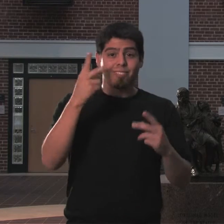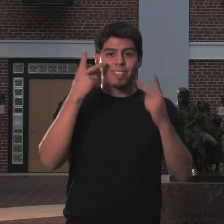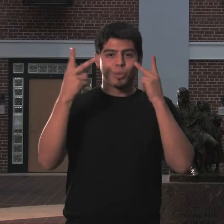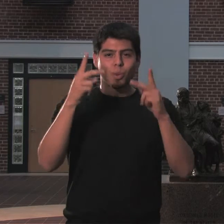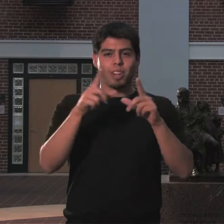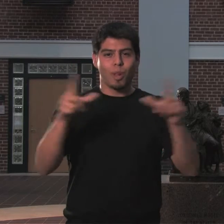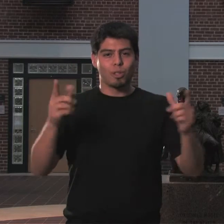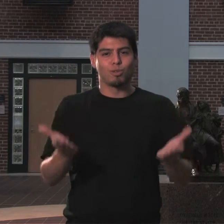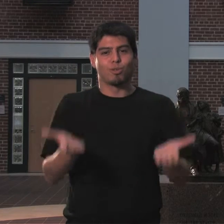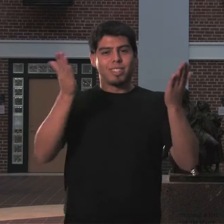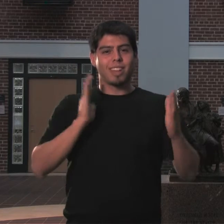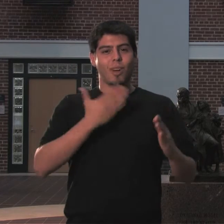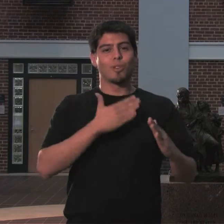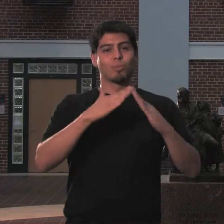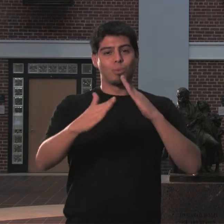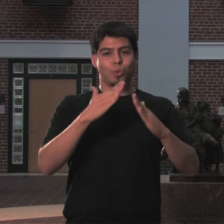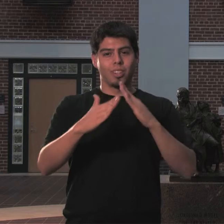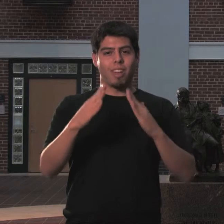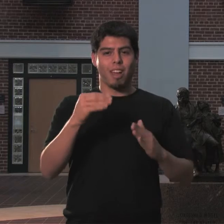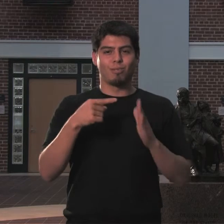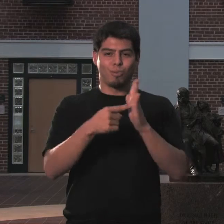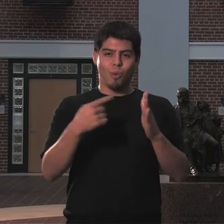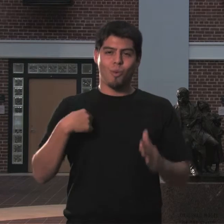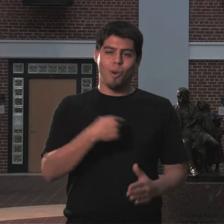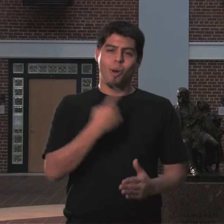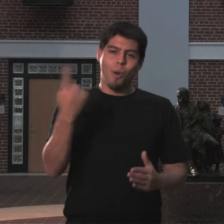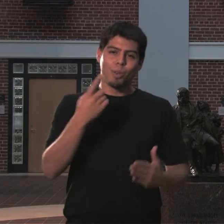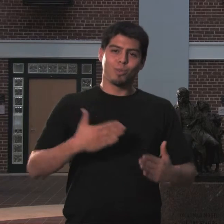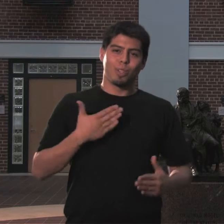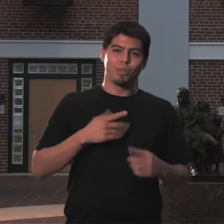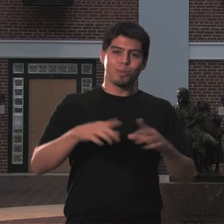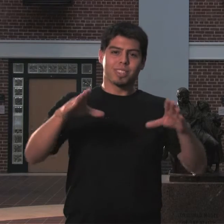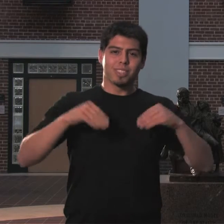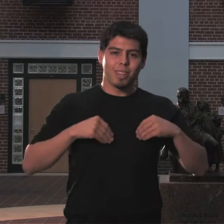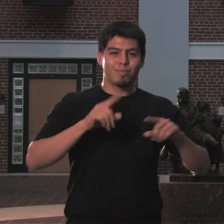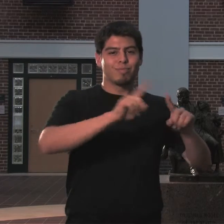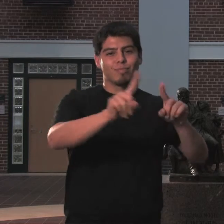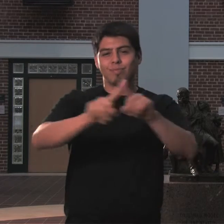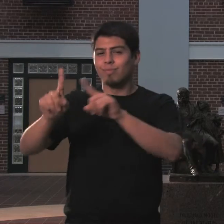visual language transcends our community, and we're always willing to accept